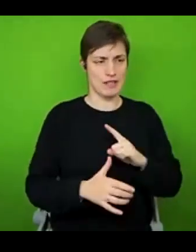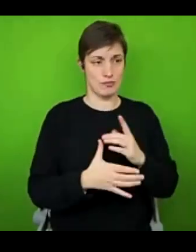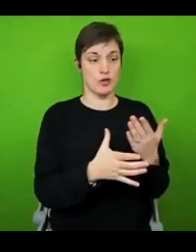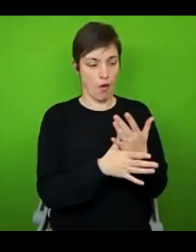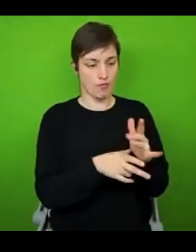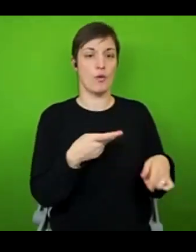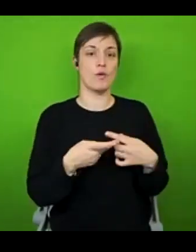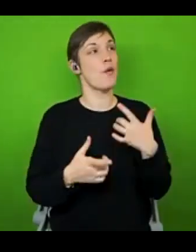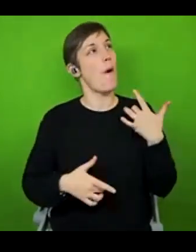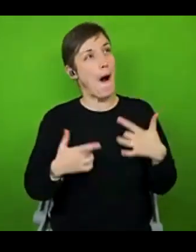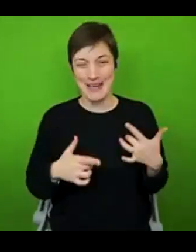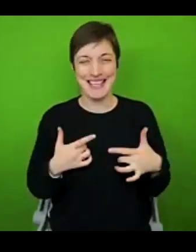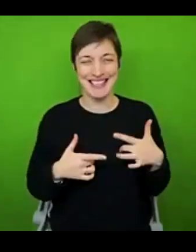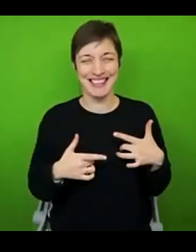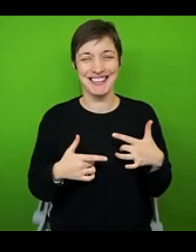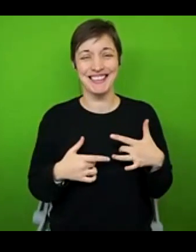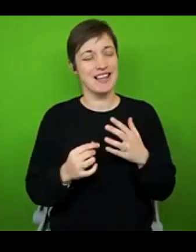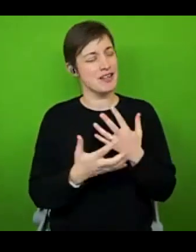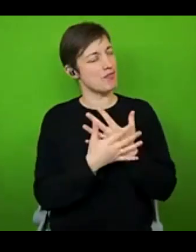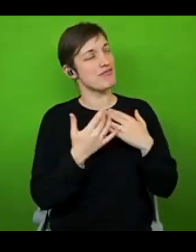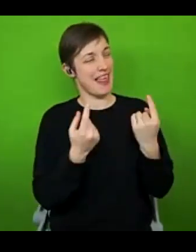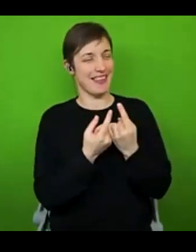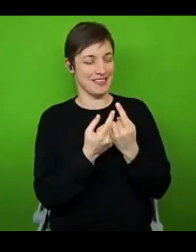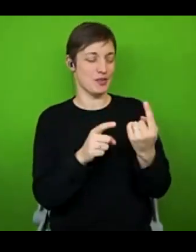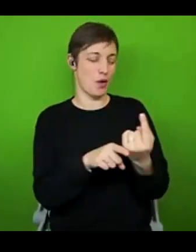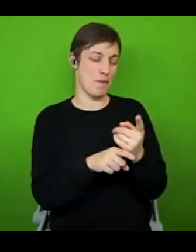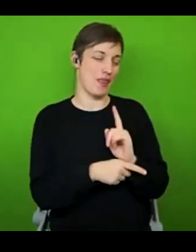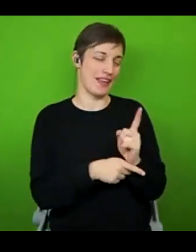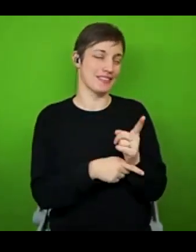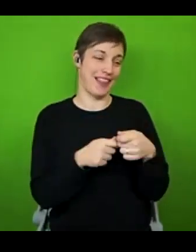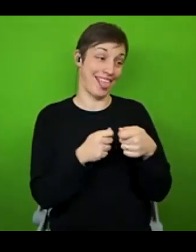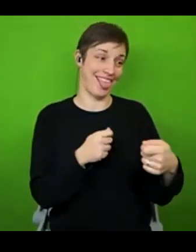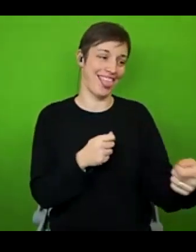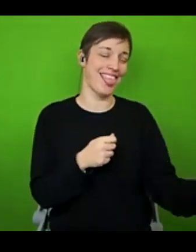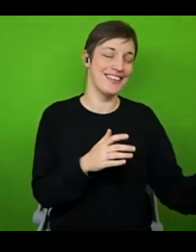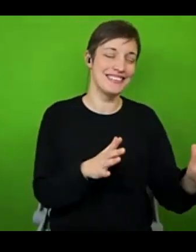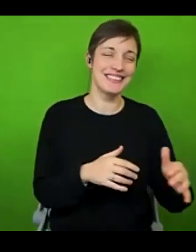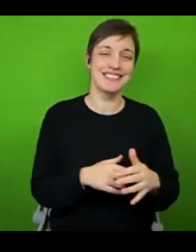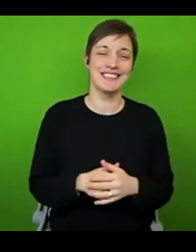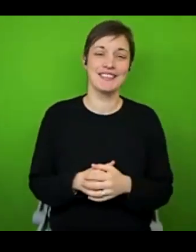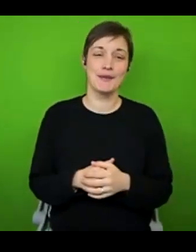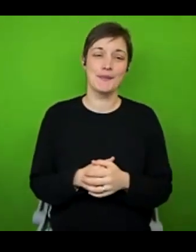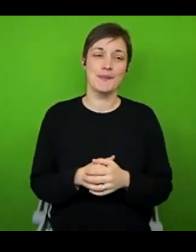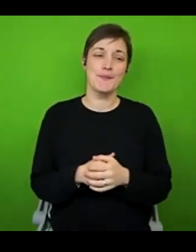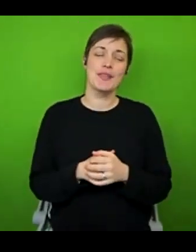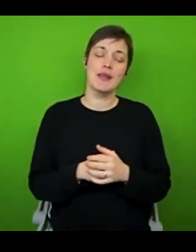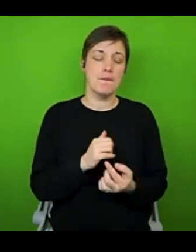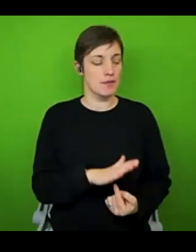again, all kinds of stuff we could talk about with that one, but not today. But the important thing I want to emphasise here is that goal